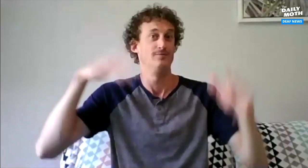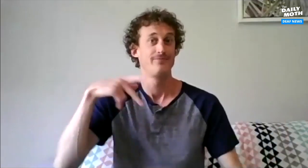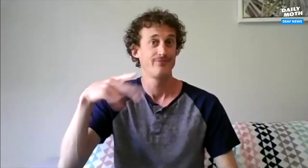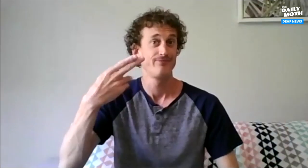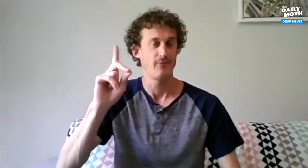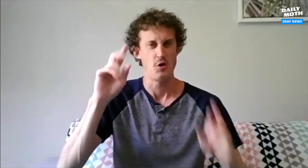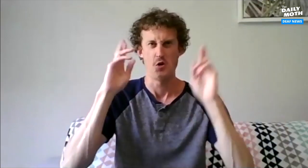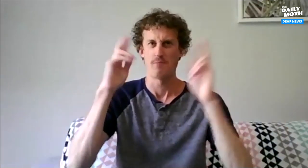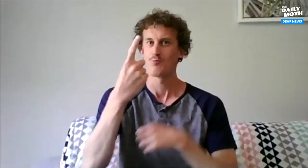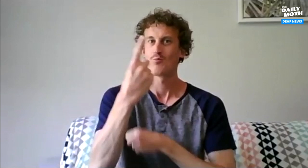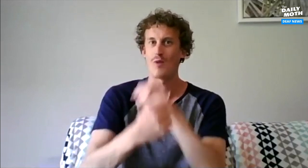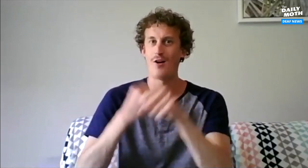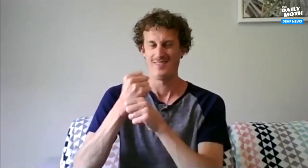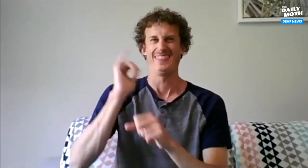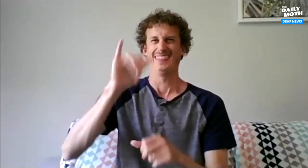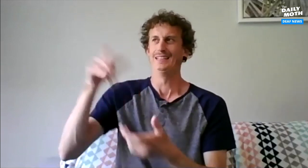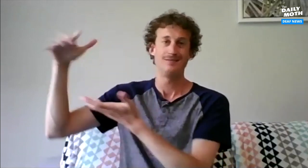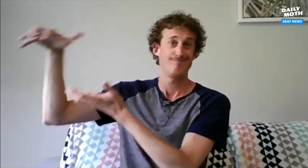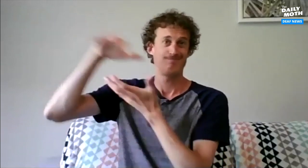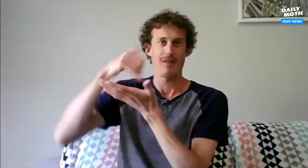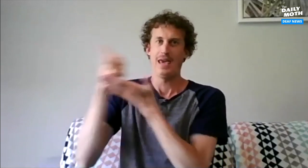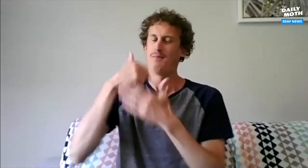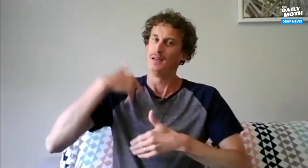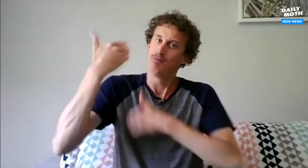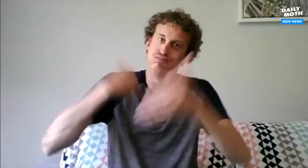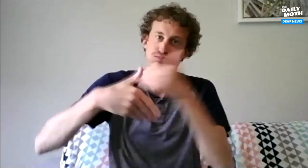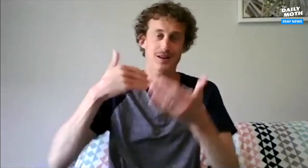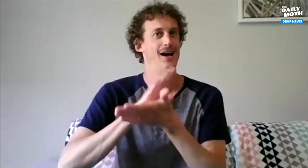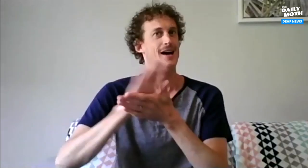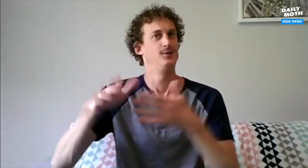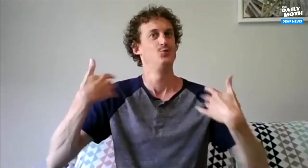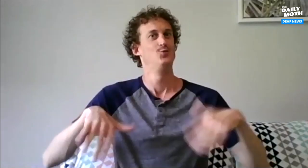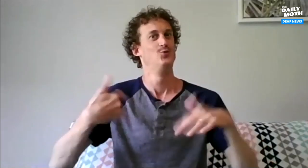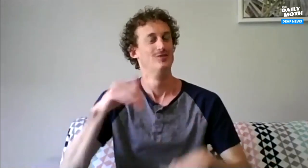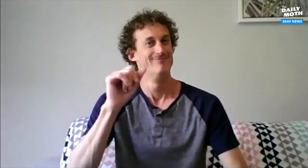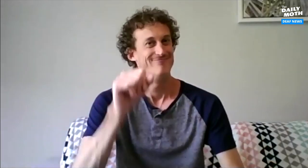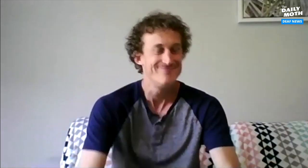my PhD which I hope will take only one more year. That grant will really help me move things along. It's a really nice boost, indeed.